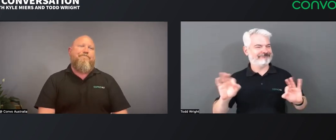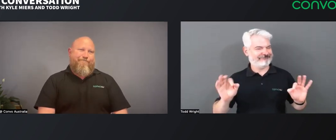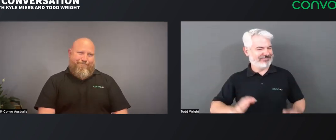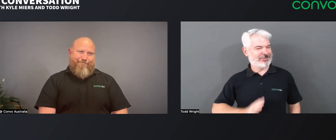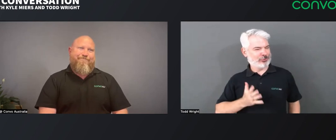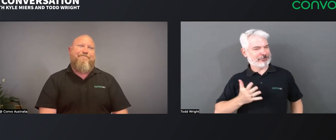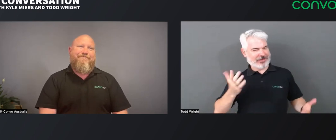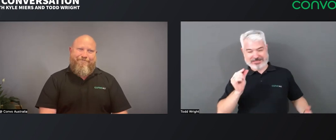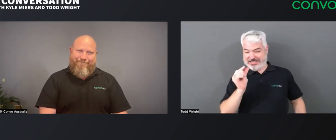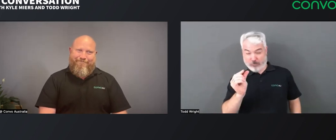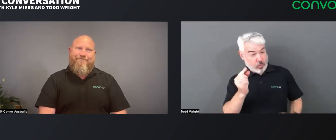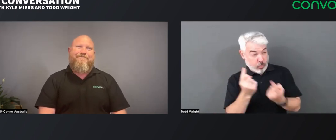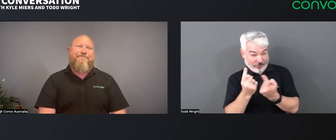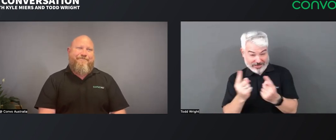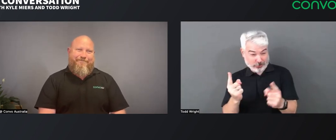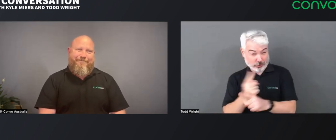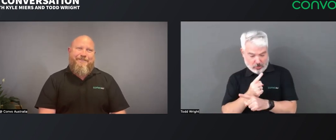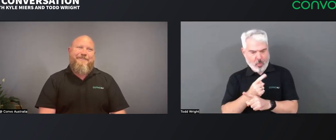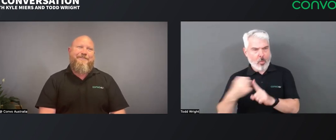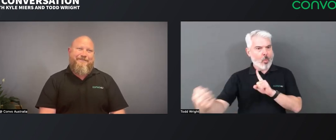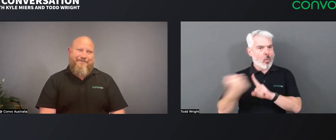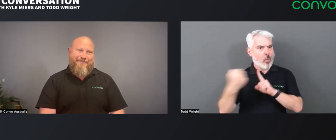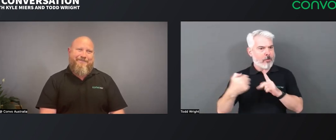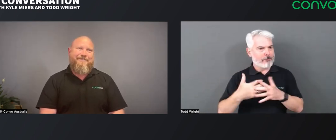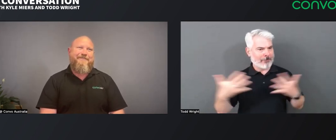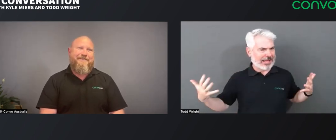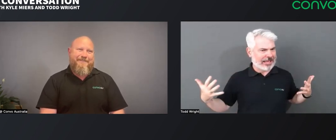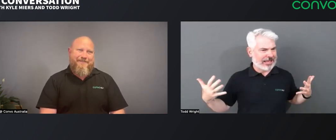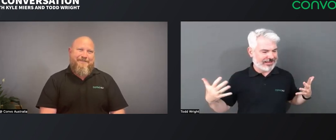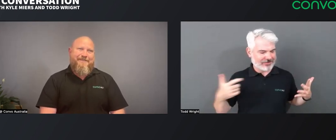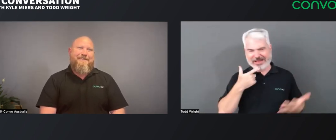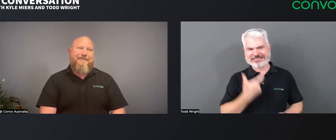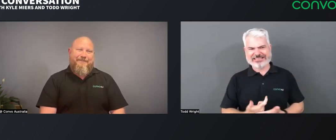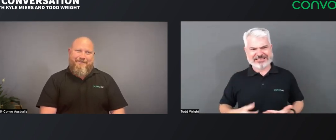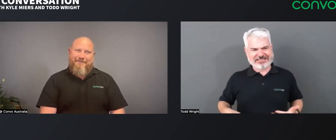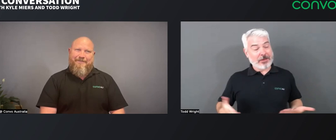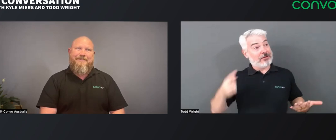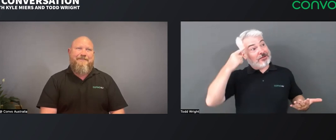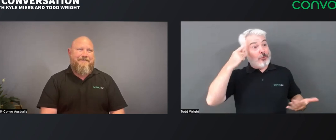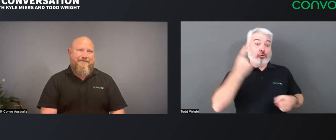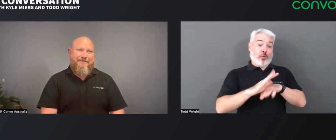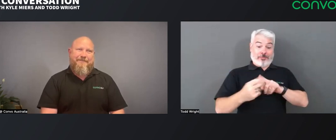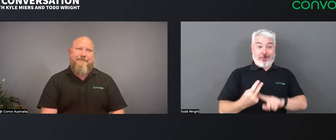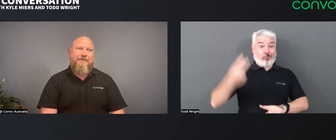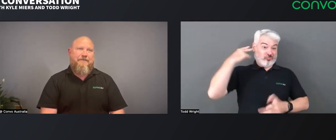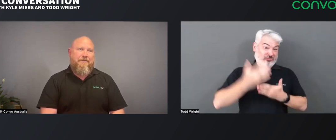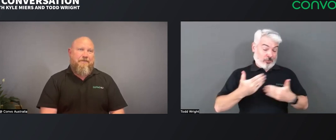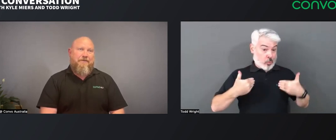You weren't robbed of any experience, and you know, just that small change can have a huge impact! Yeah, that's amazing!